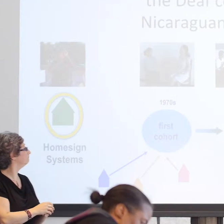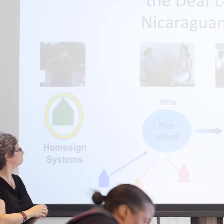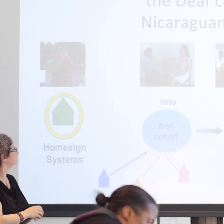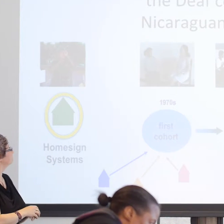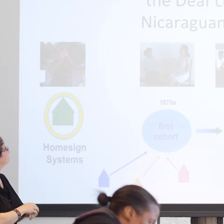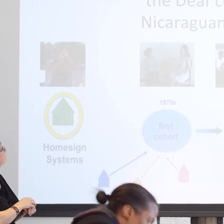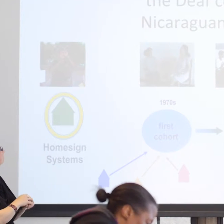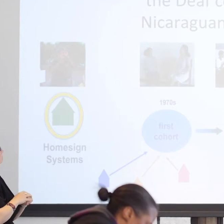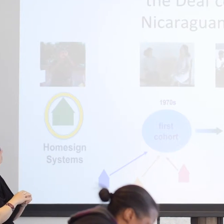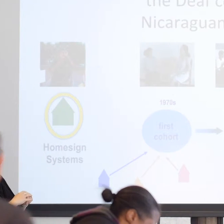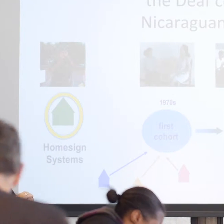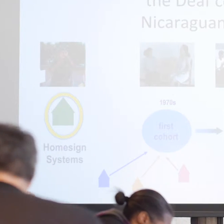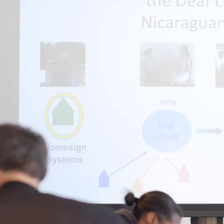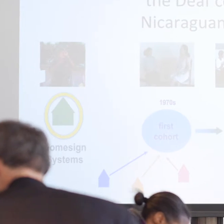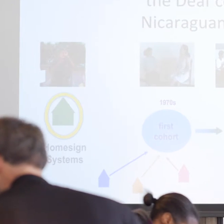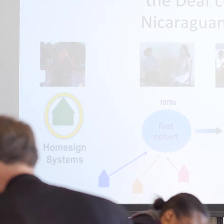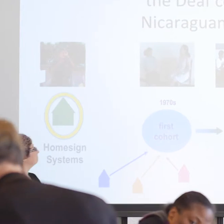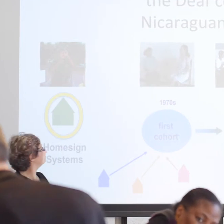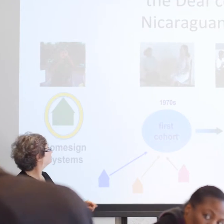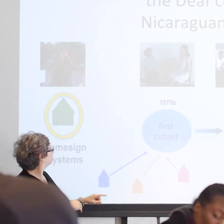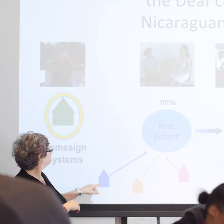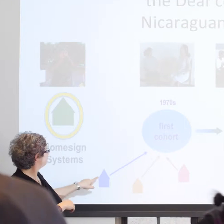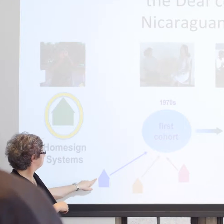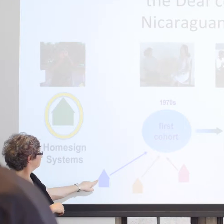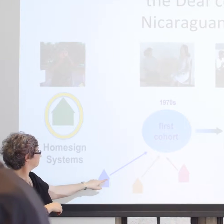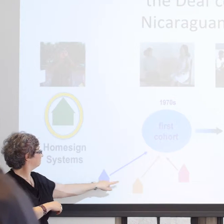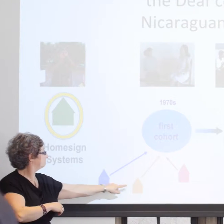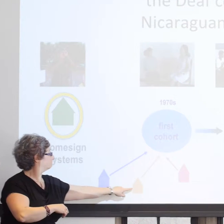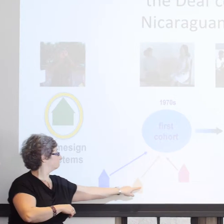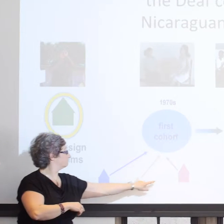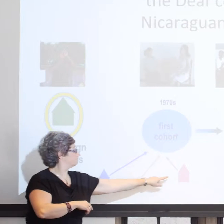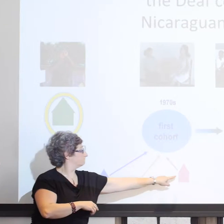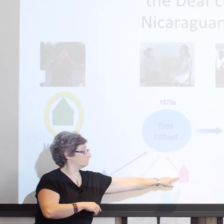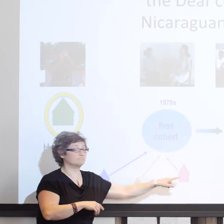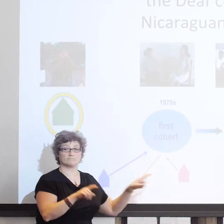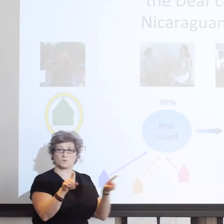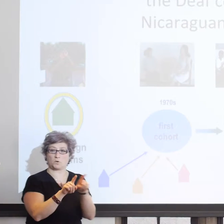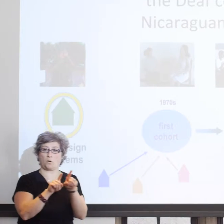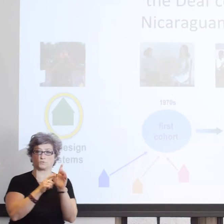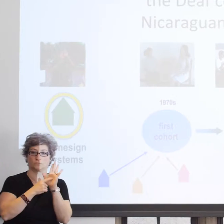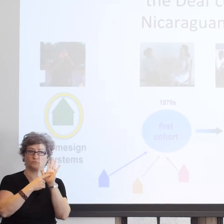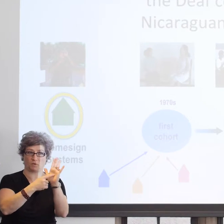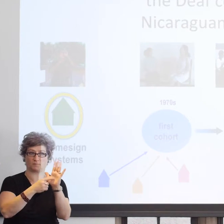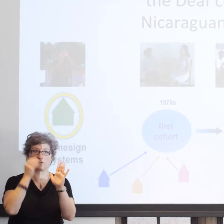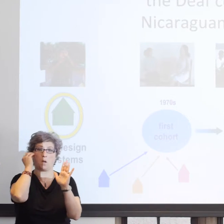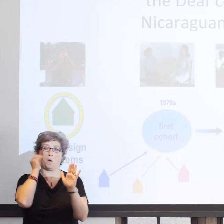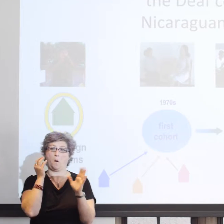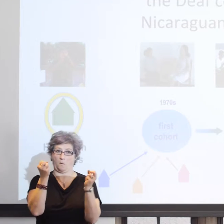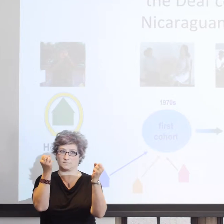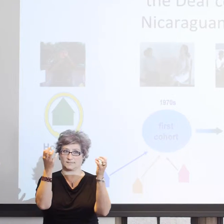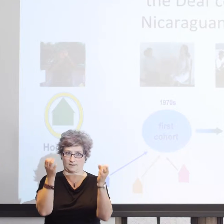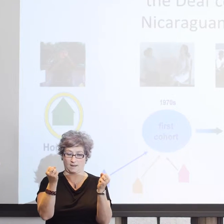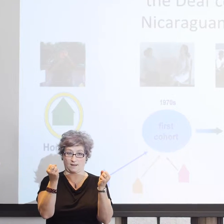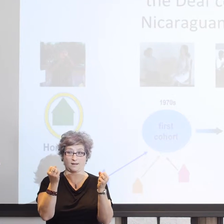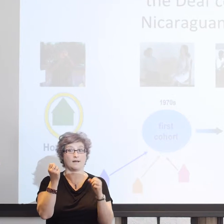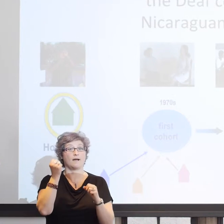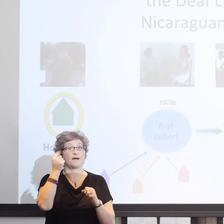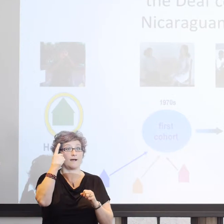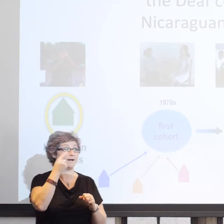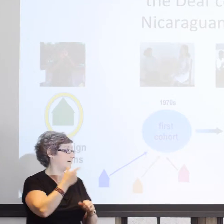So, along those same lines of identity development for a Deaf individual, a hearing person who has Deaf parents,